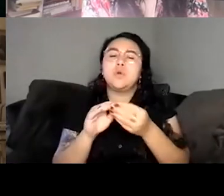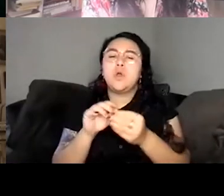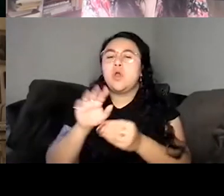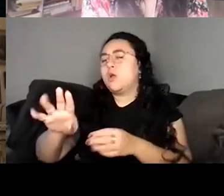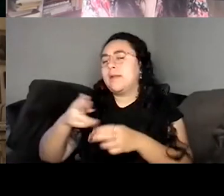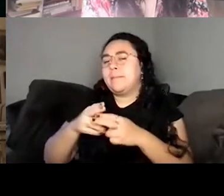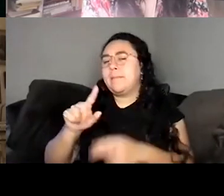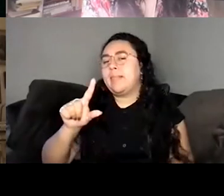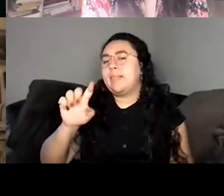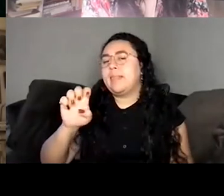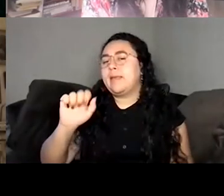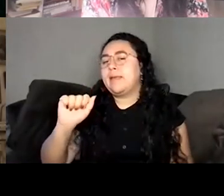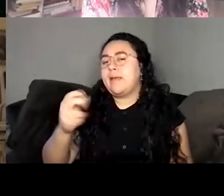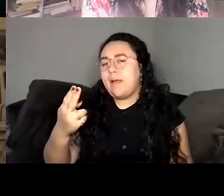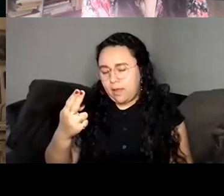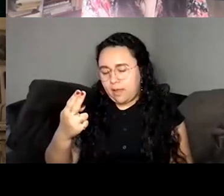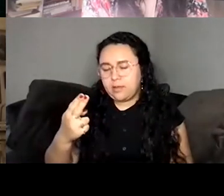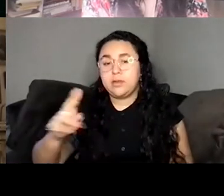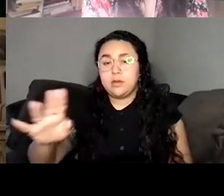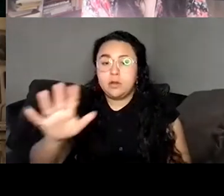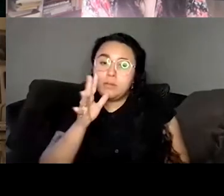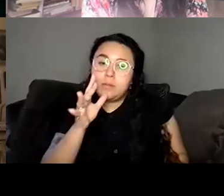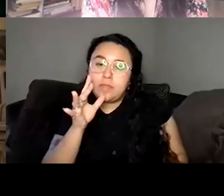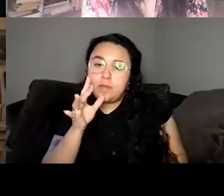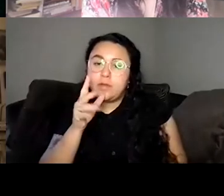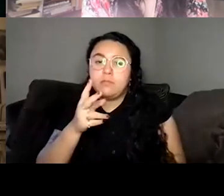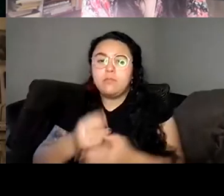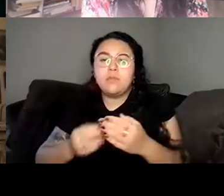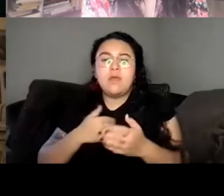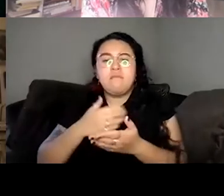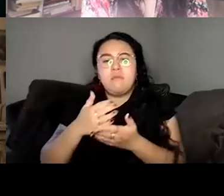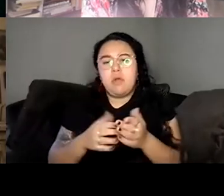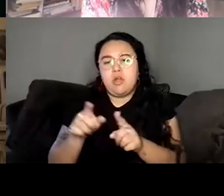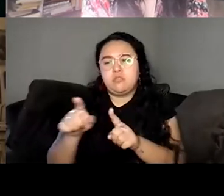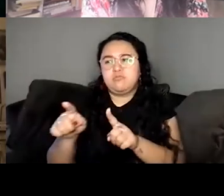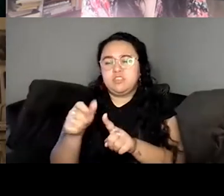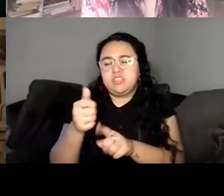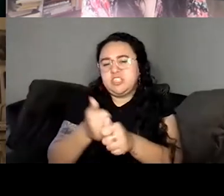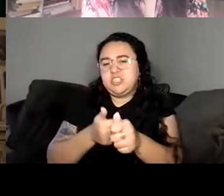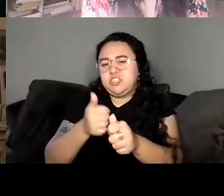and then her mother, and they both had like a part. But I got I got really disheartening